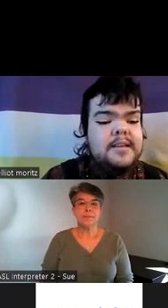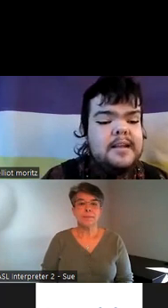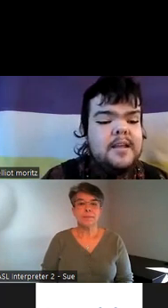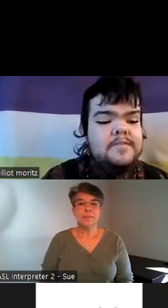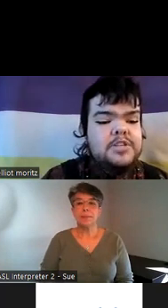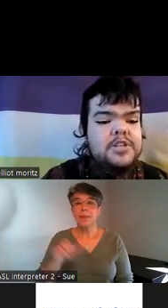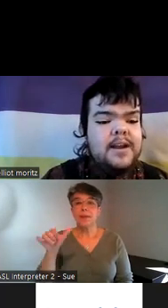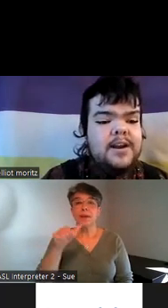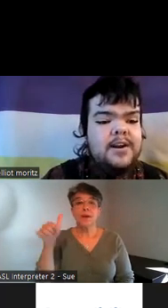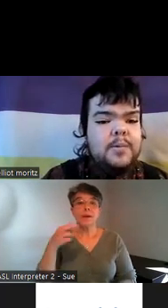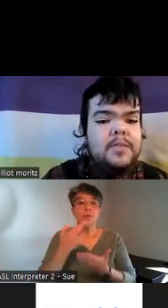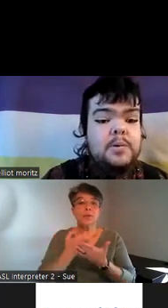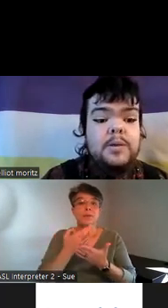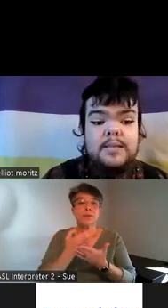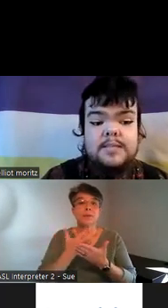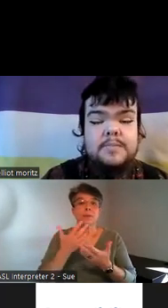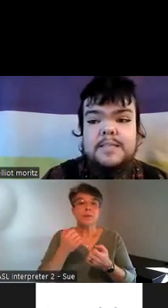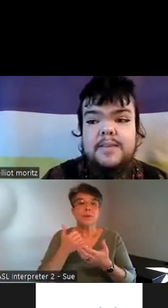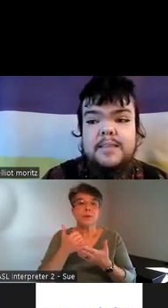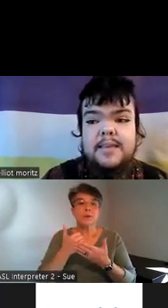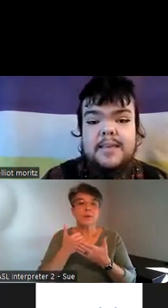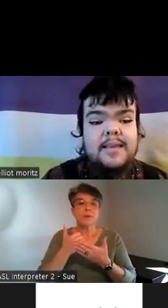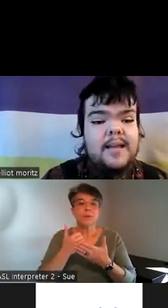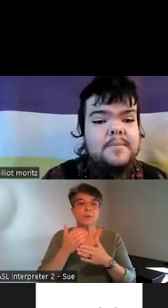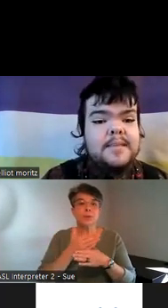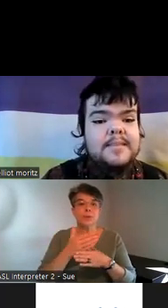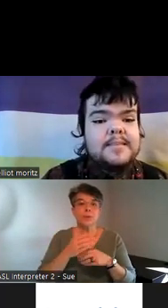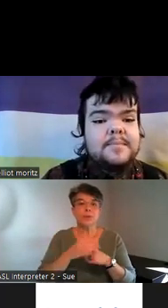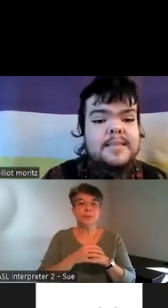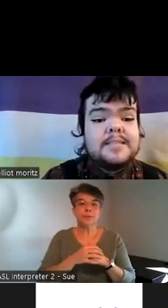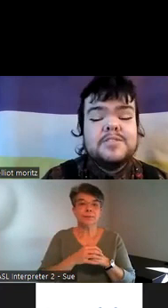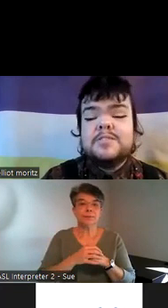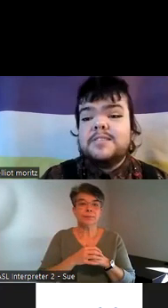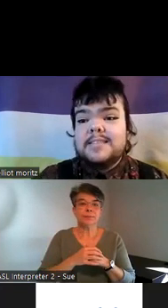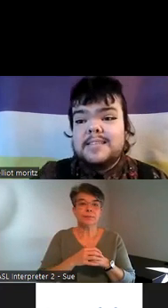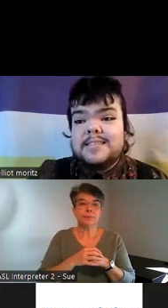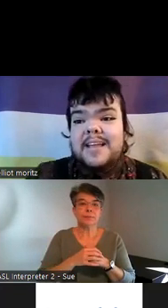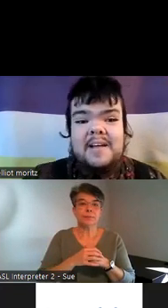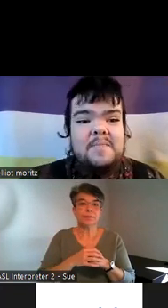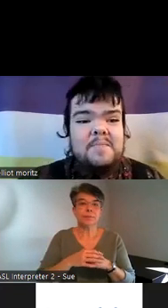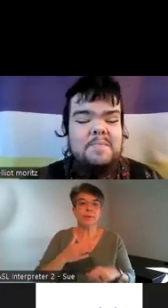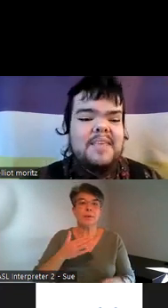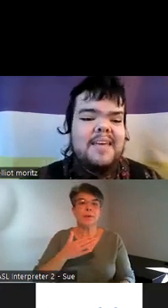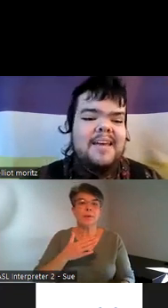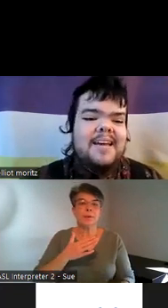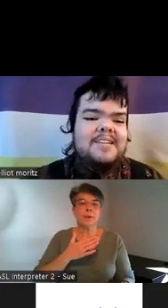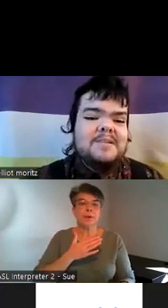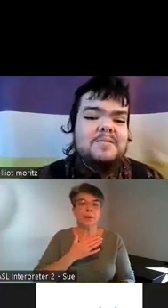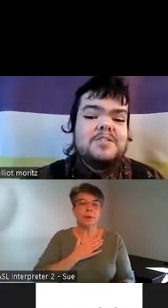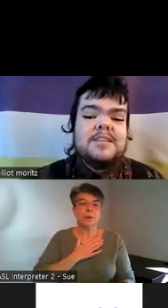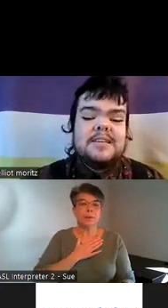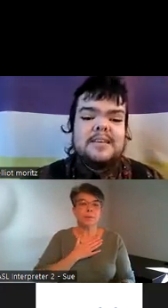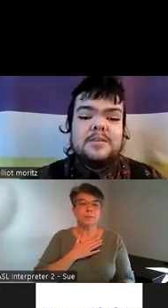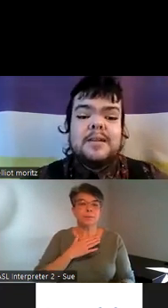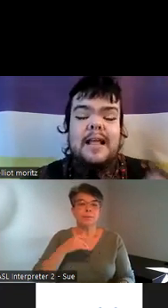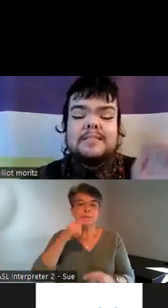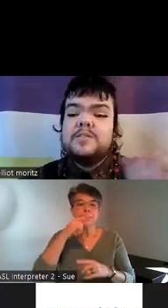that I'd love to share with Queens specifically um is my sister's thesis um so she you can access